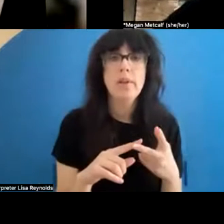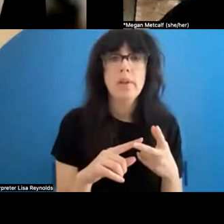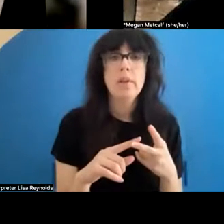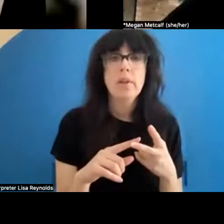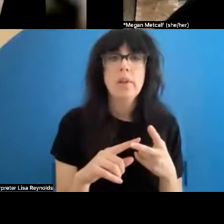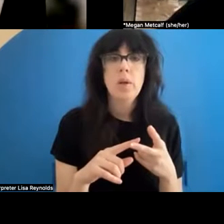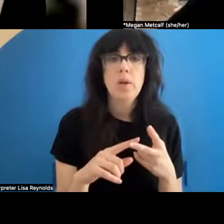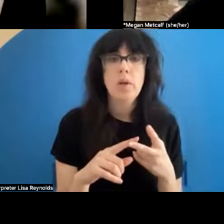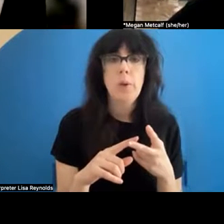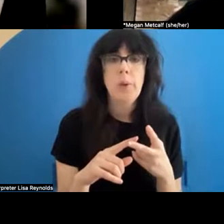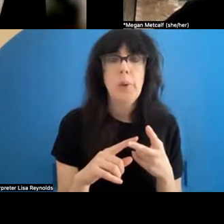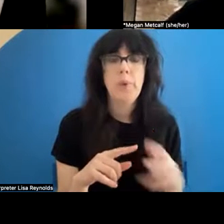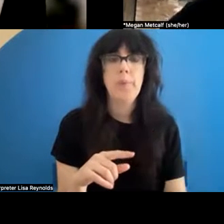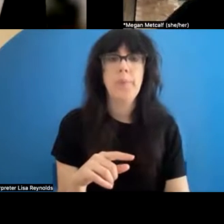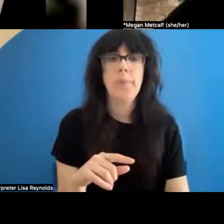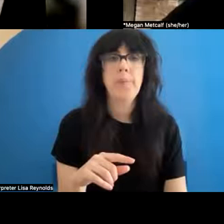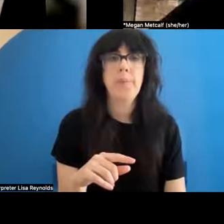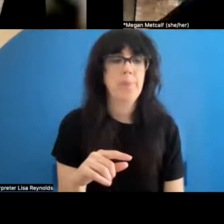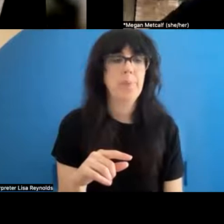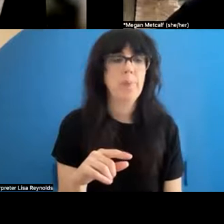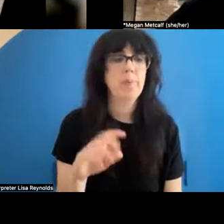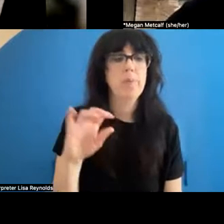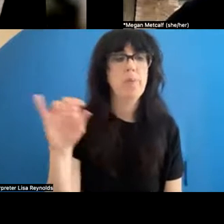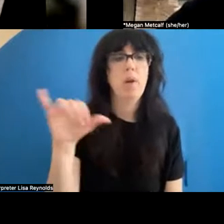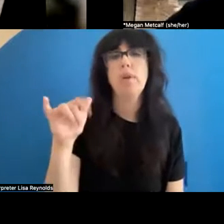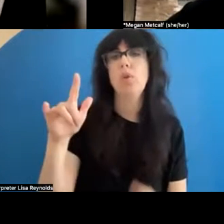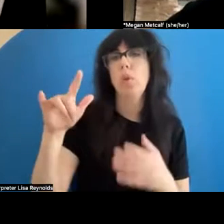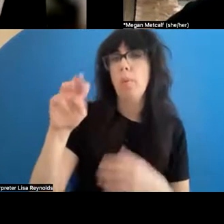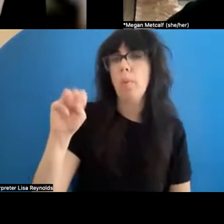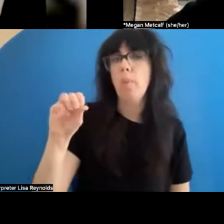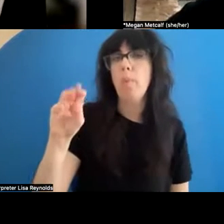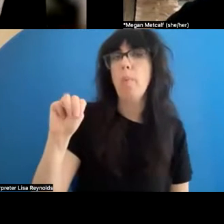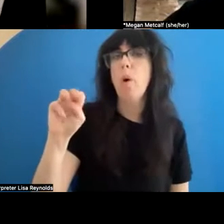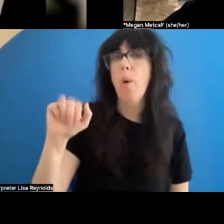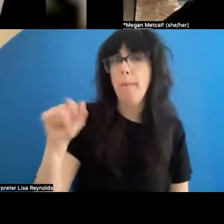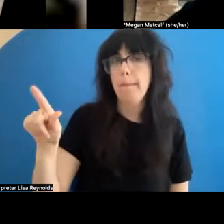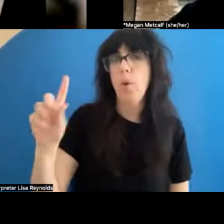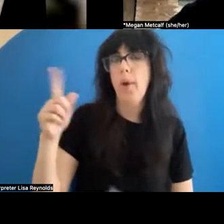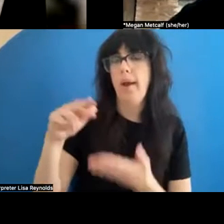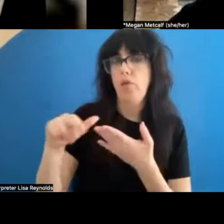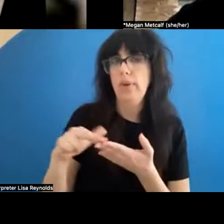, another source for my research has been MOMA which does have collecting departments and